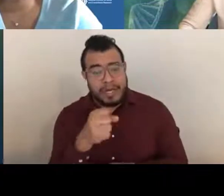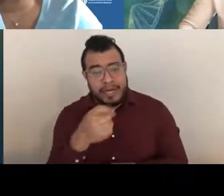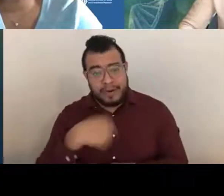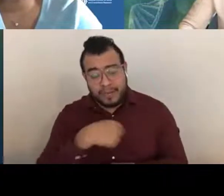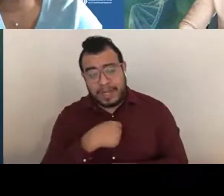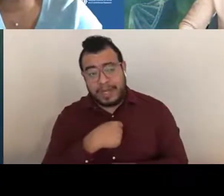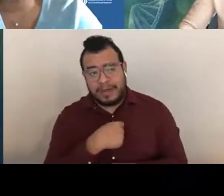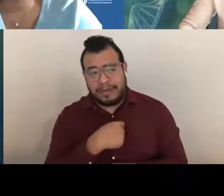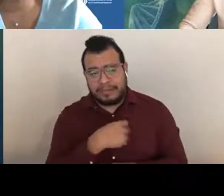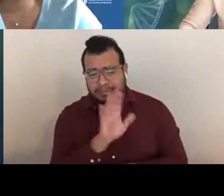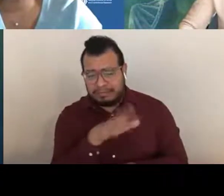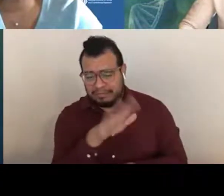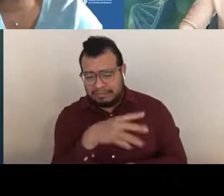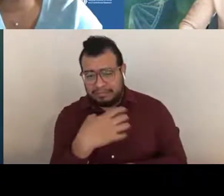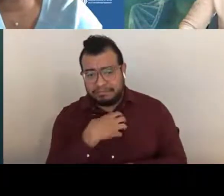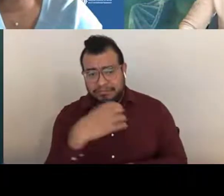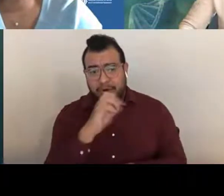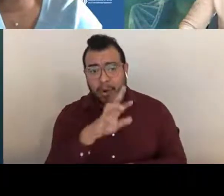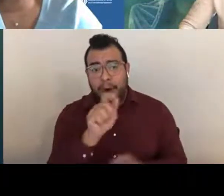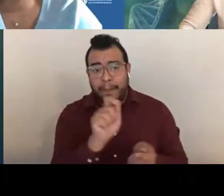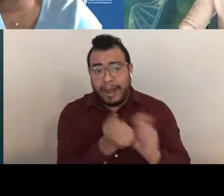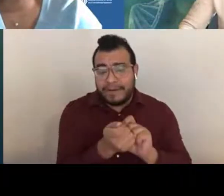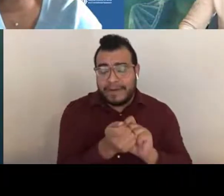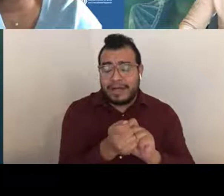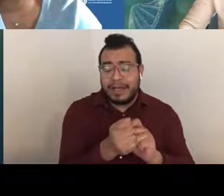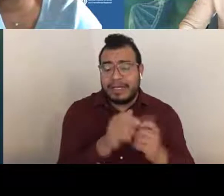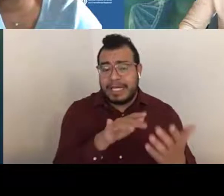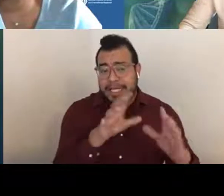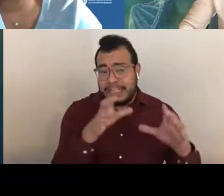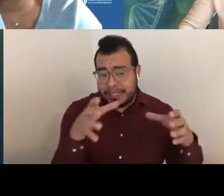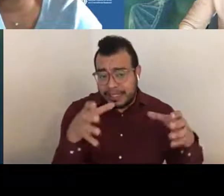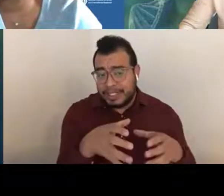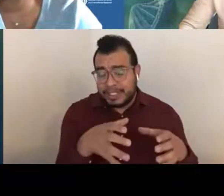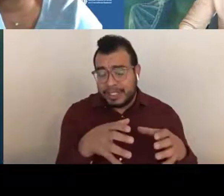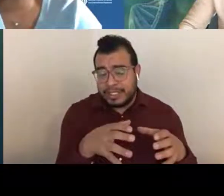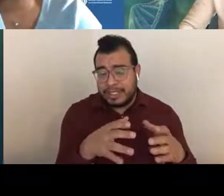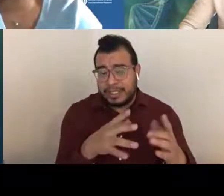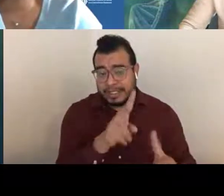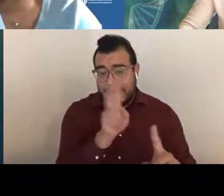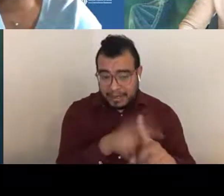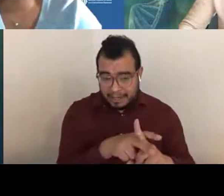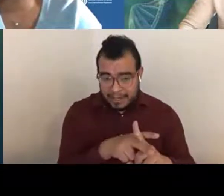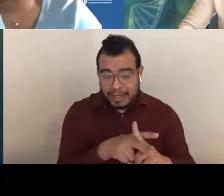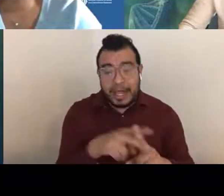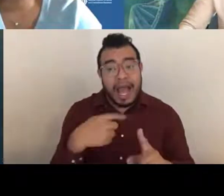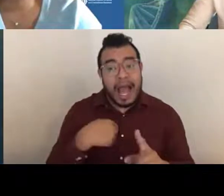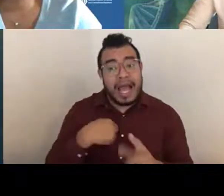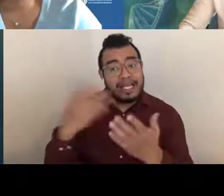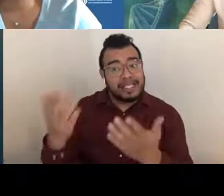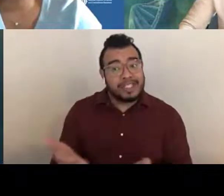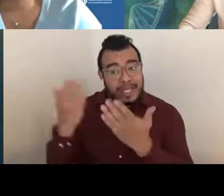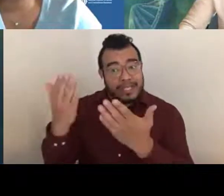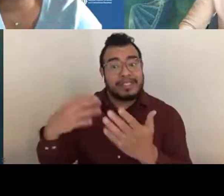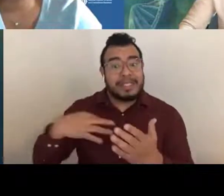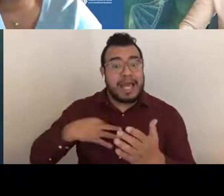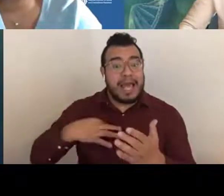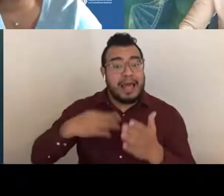I always suggest that applicants make sure that they are constantly checking their eRA